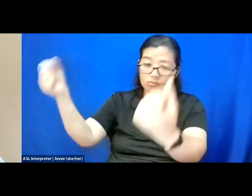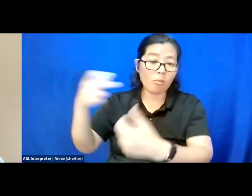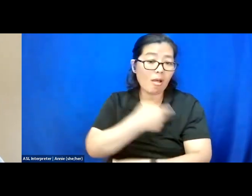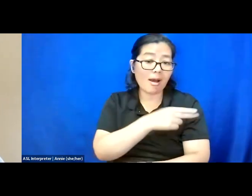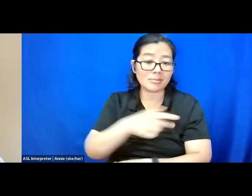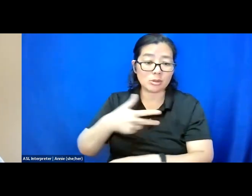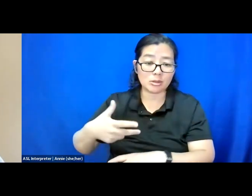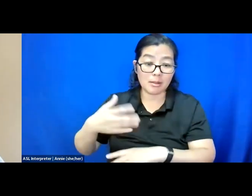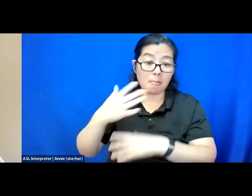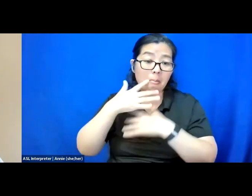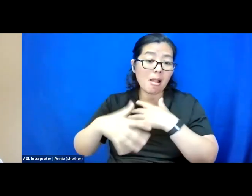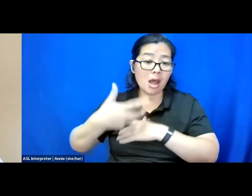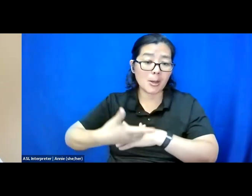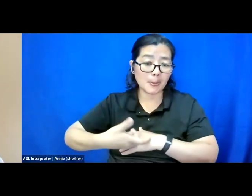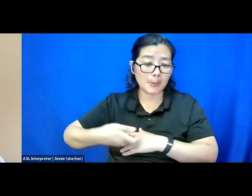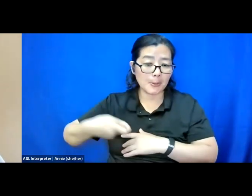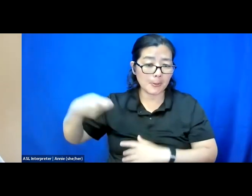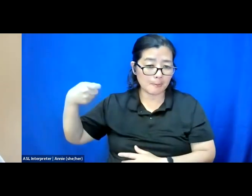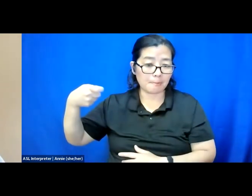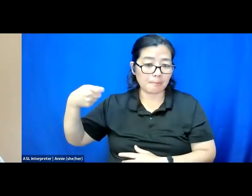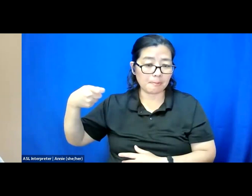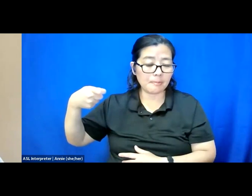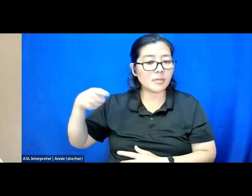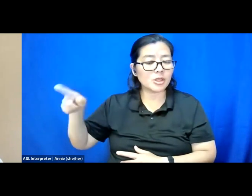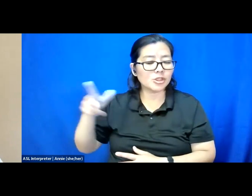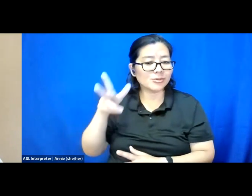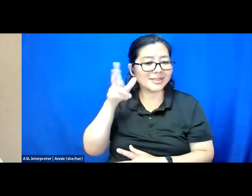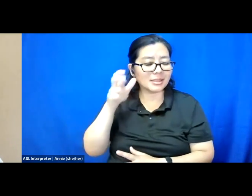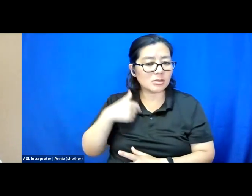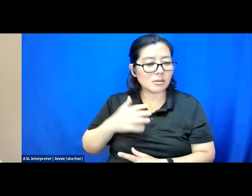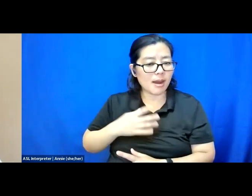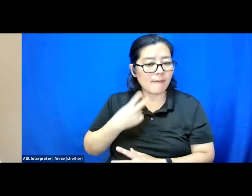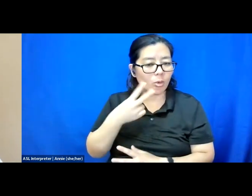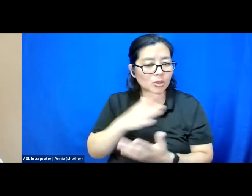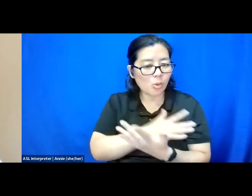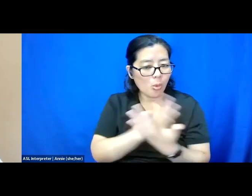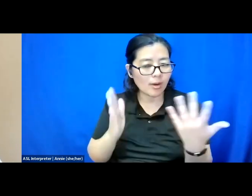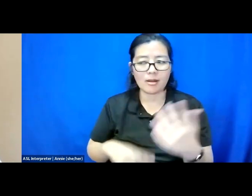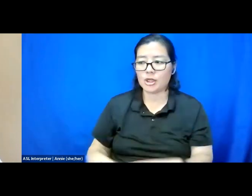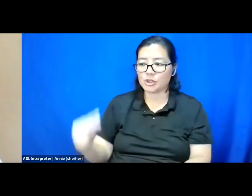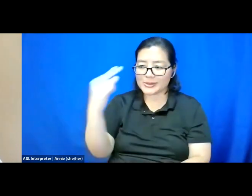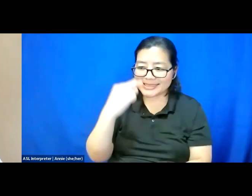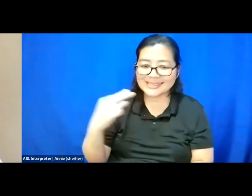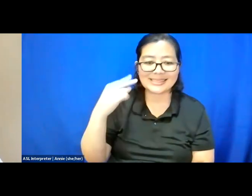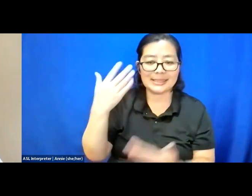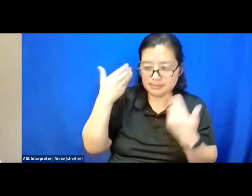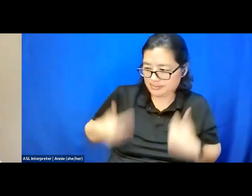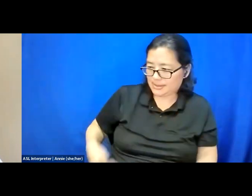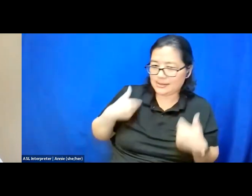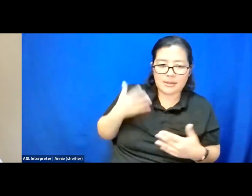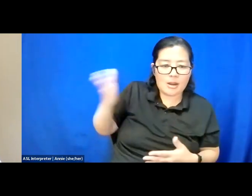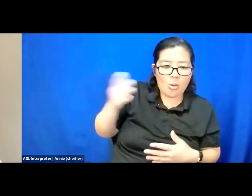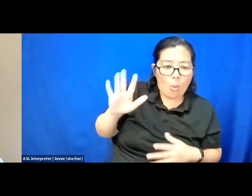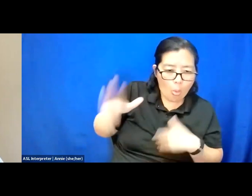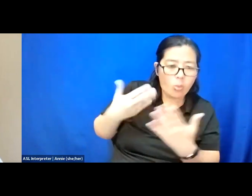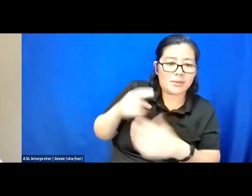And she could hear my voice and she could see me the whole time because there was no room